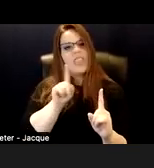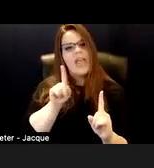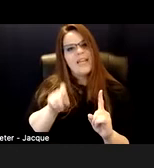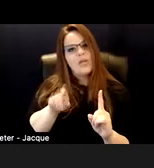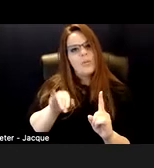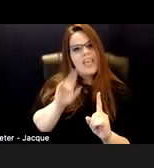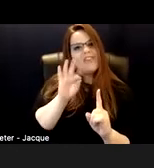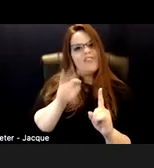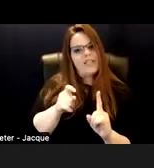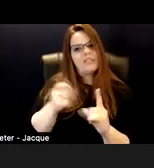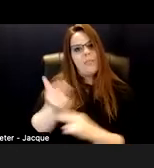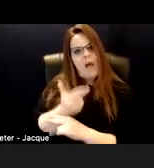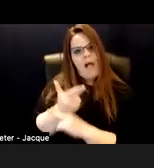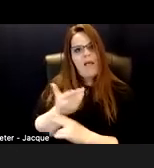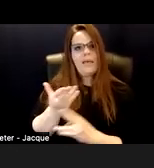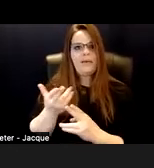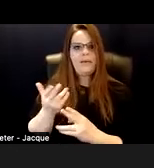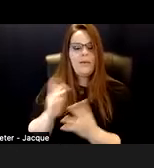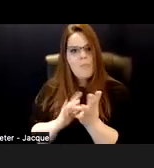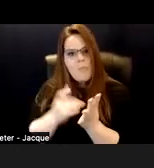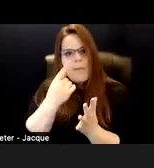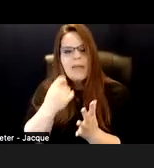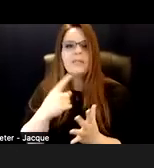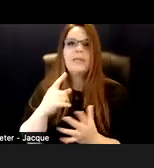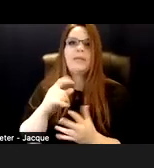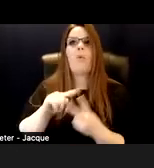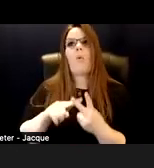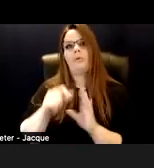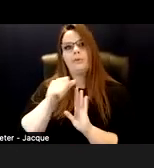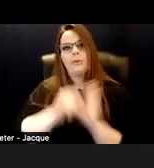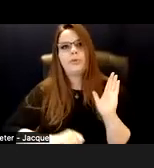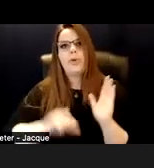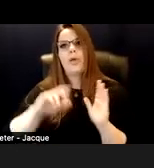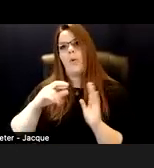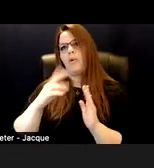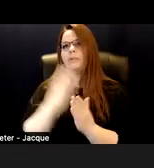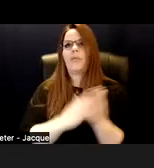or some other medical thing.